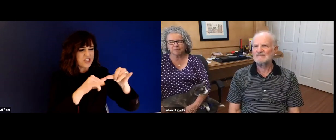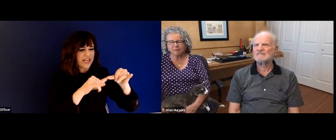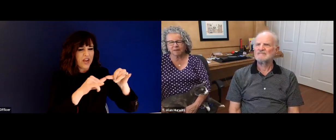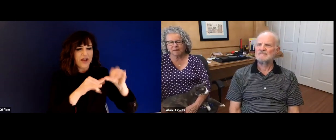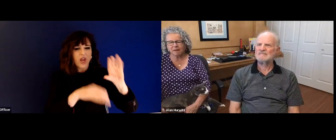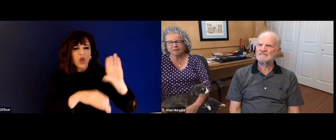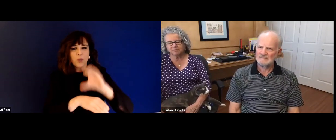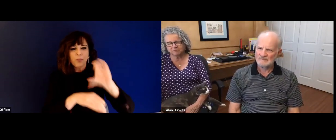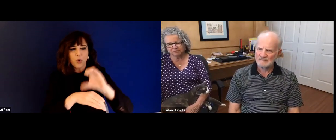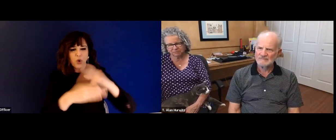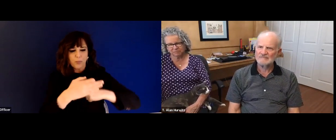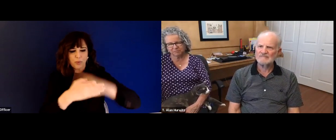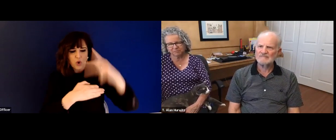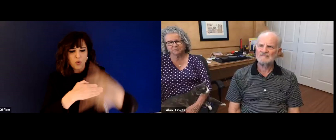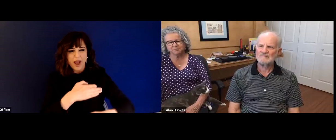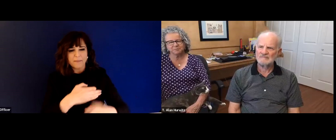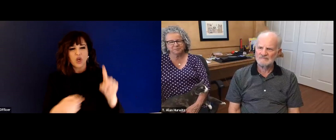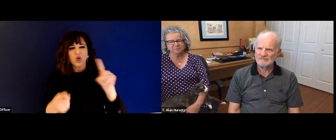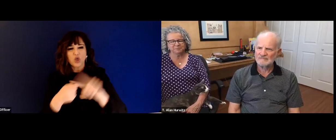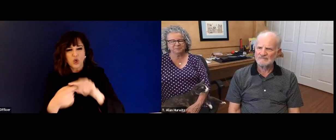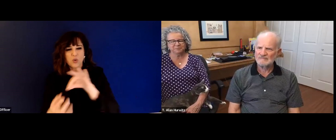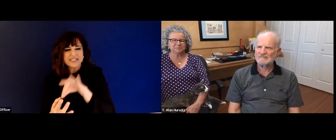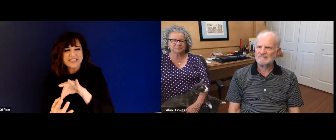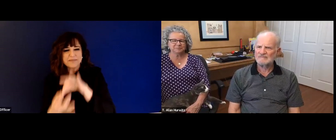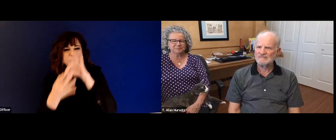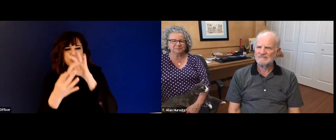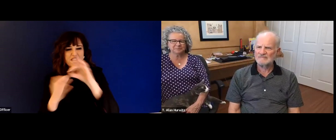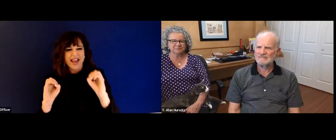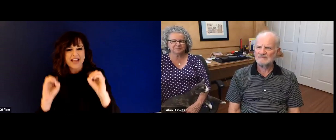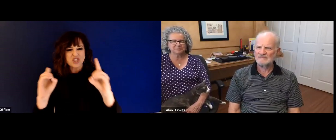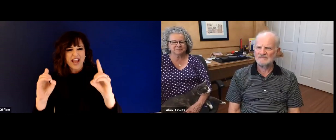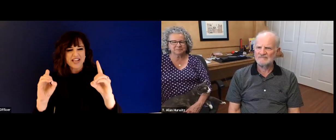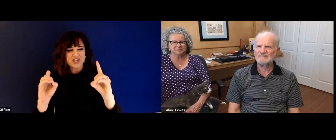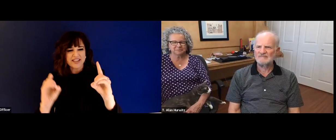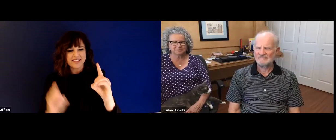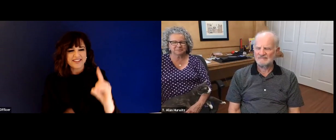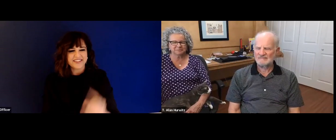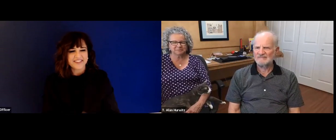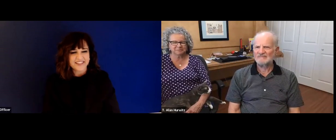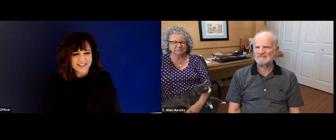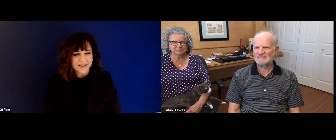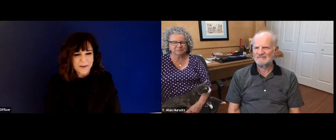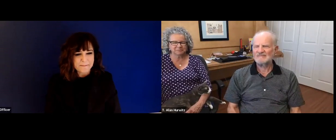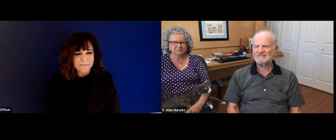Okay. My next question is, why don't you change your career